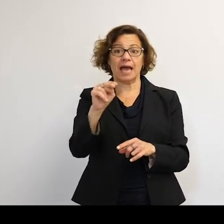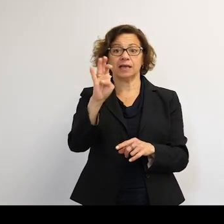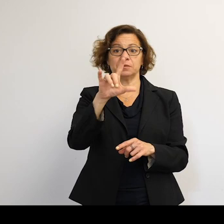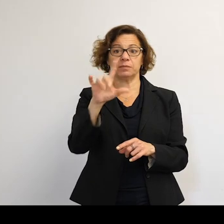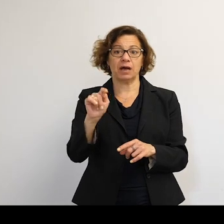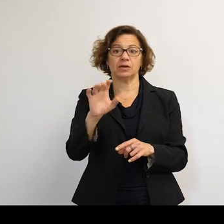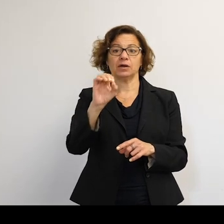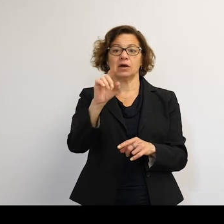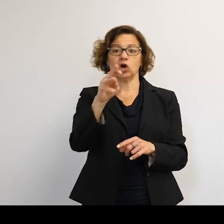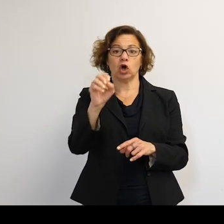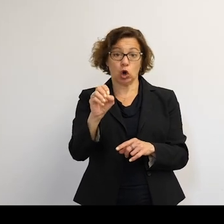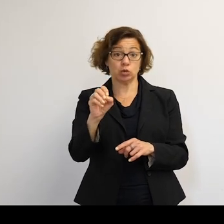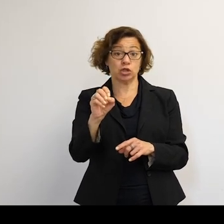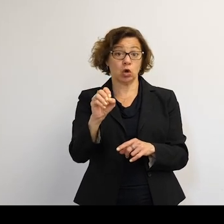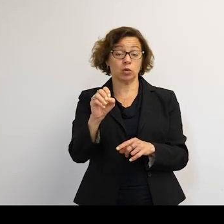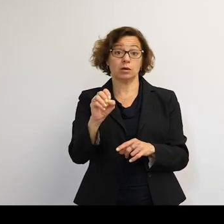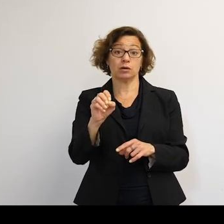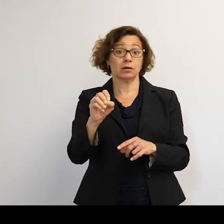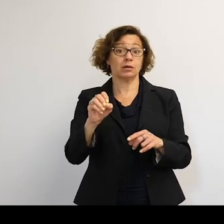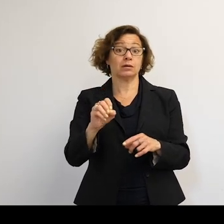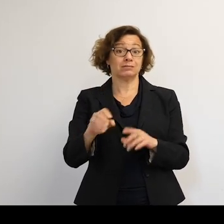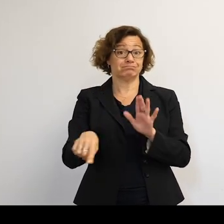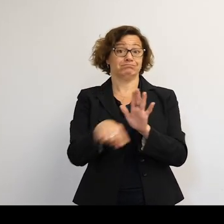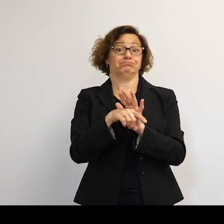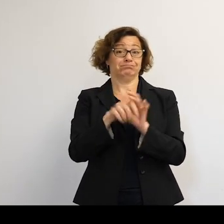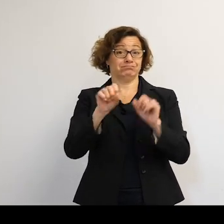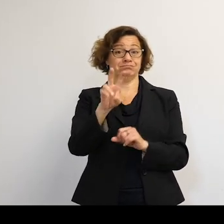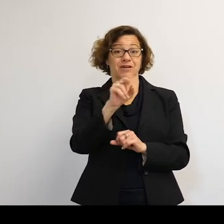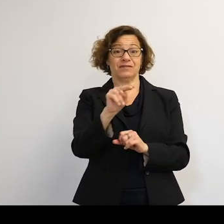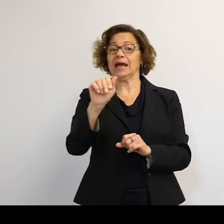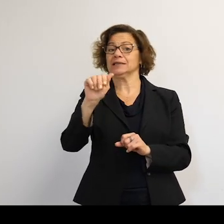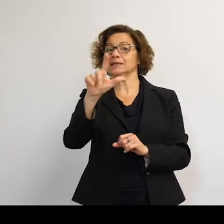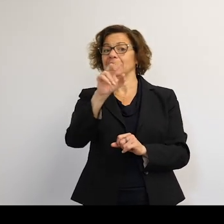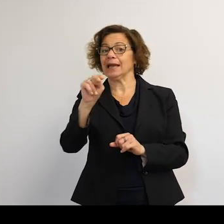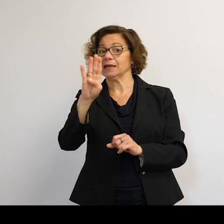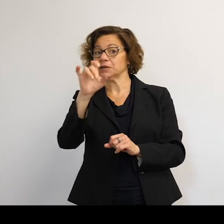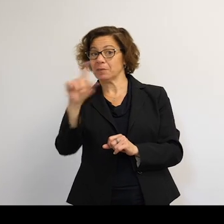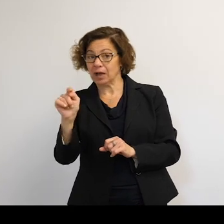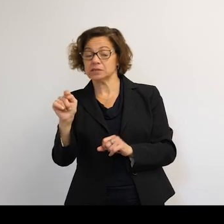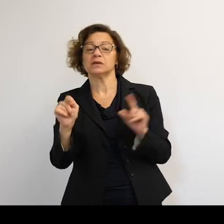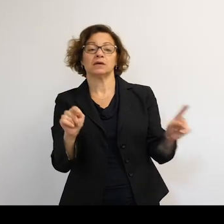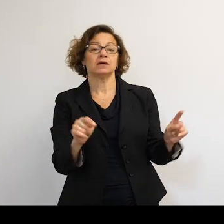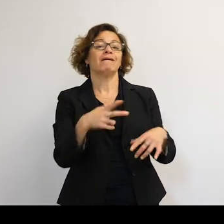to really make a bad thing back on? OK, so these natural phenomena-- the Van Allen belts and things